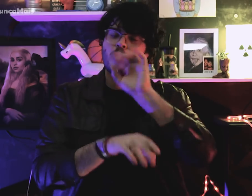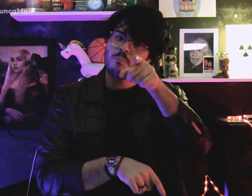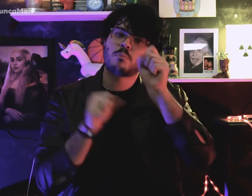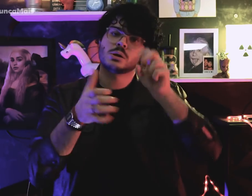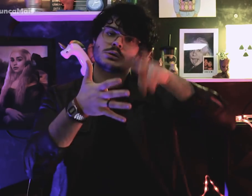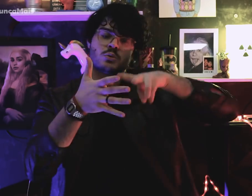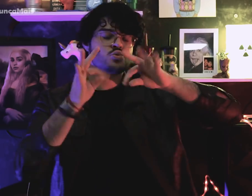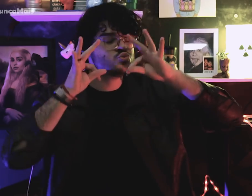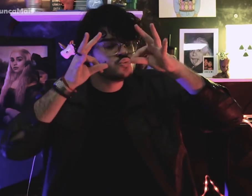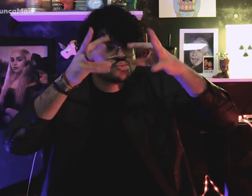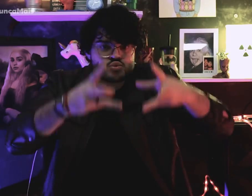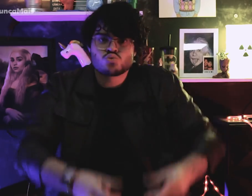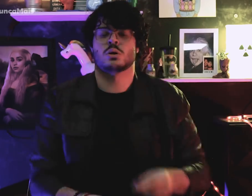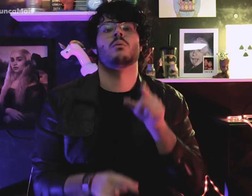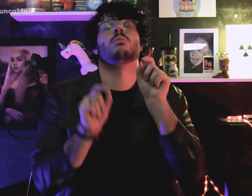Para você ler quando puder!